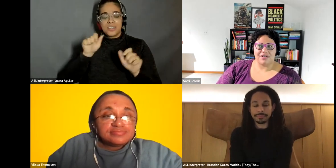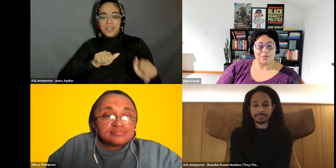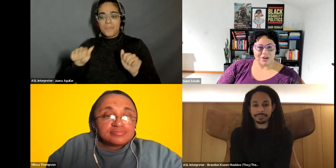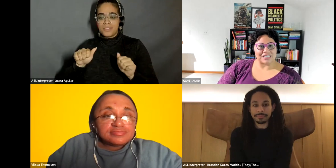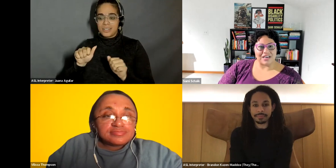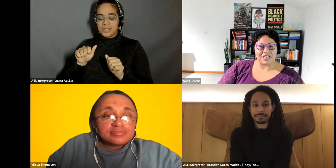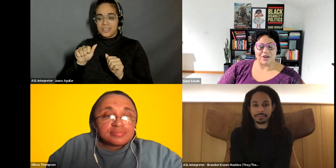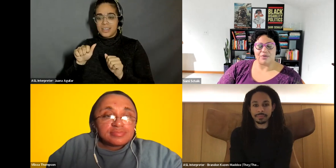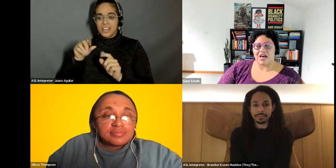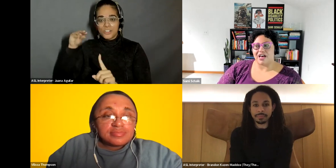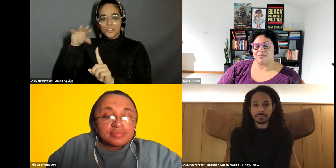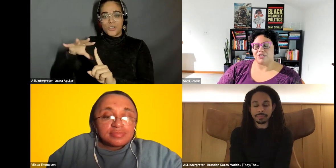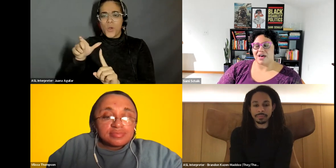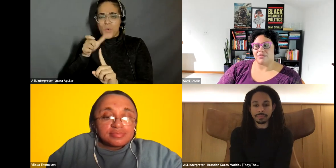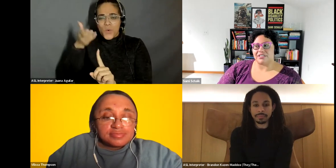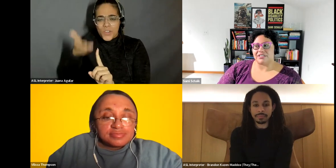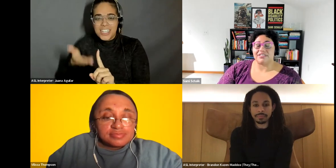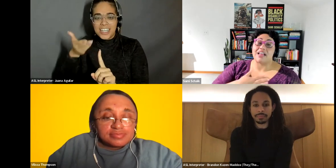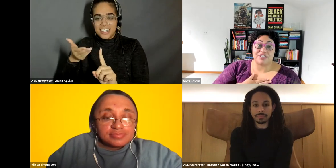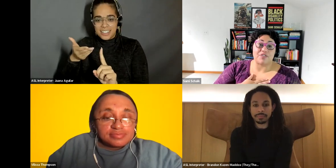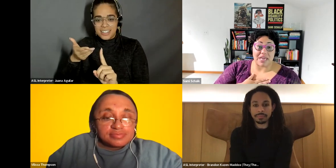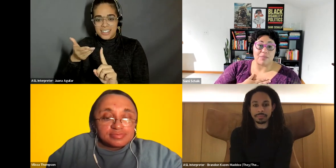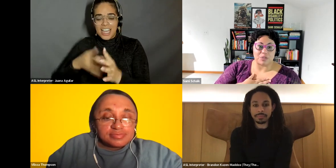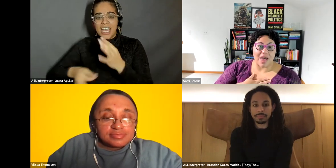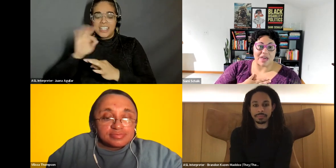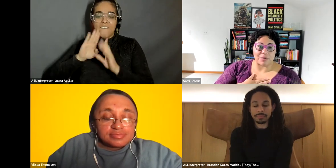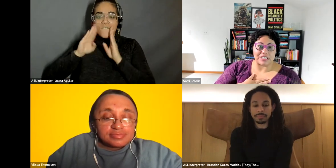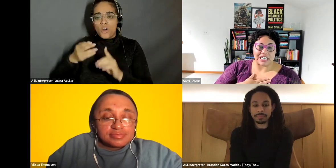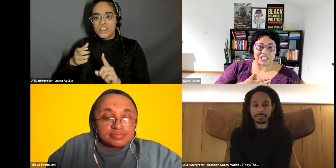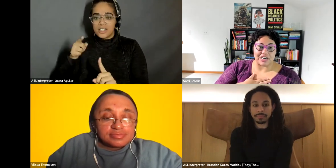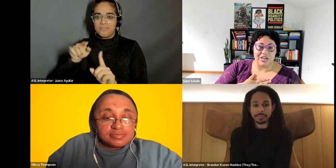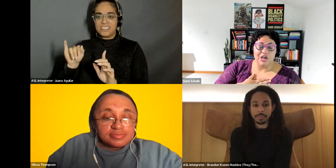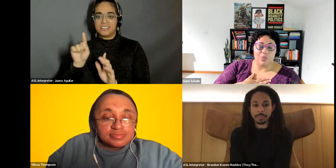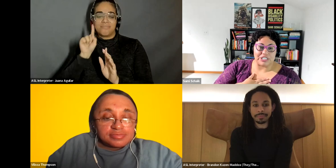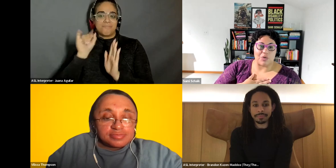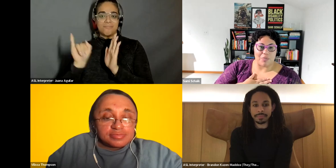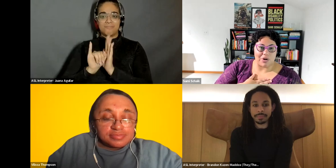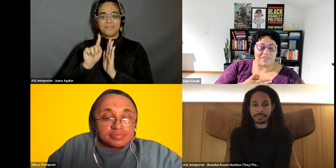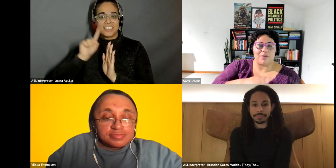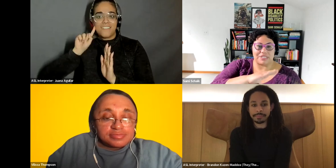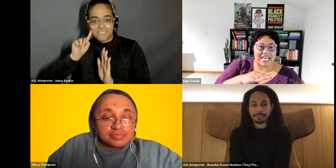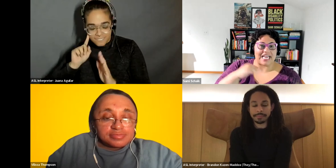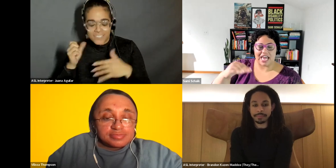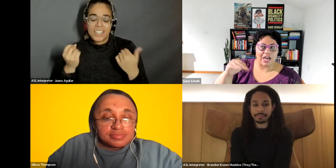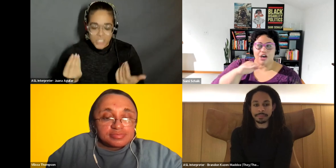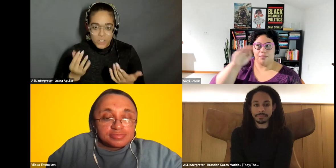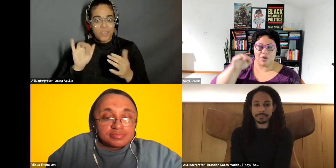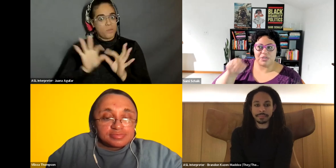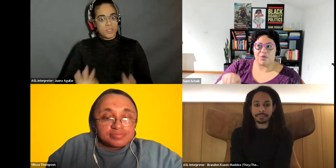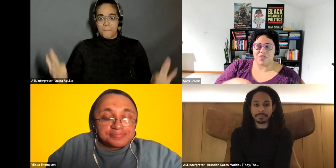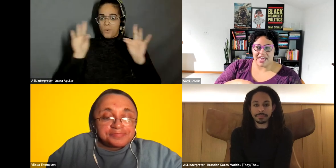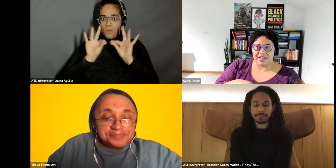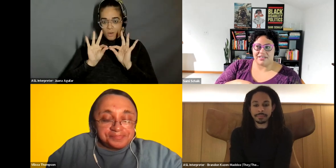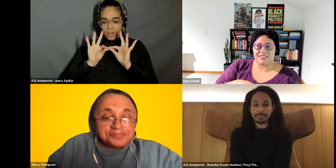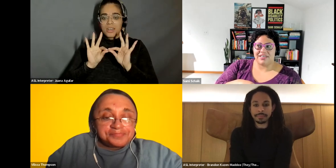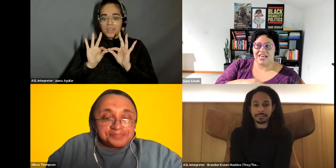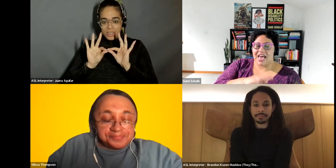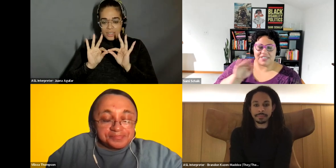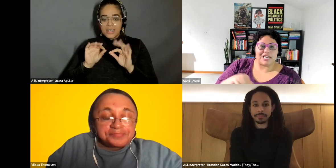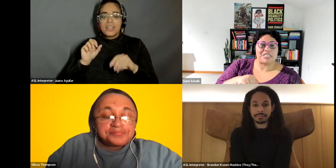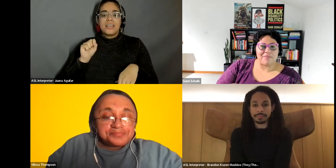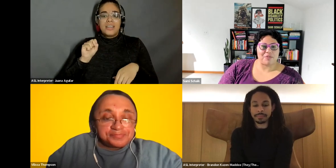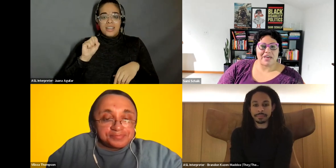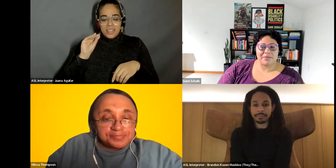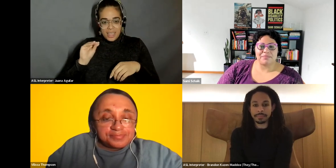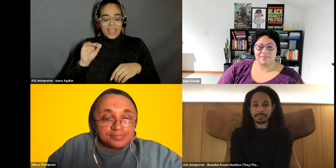Sami Schalk: per person, you know. So that was that's for me. It was why that representation was so important that it was hitting like multiple things at the same time for me.